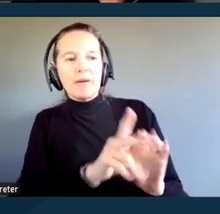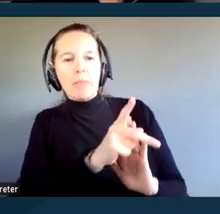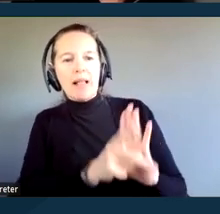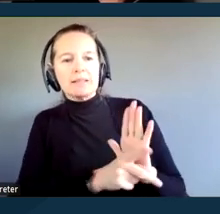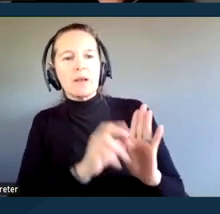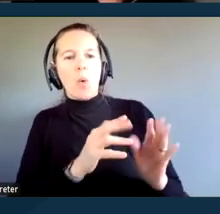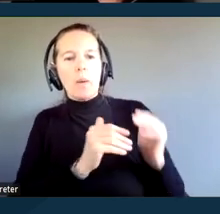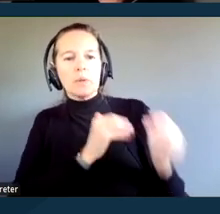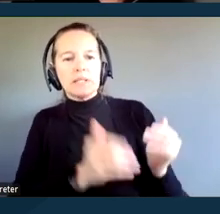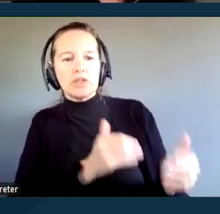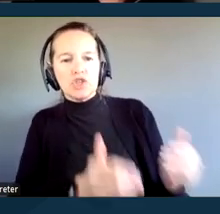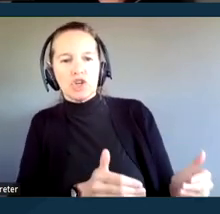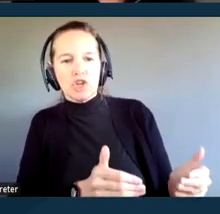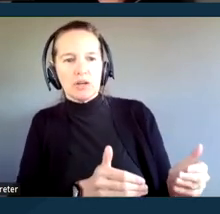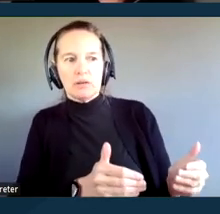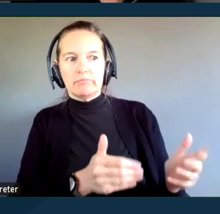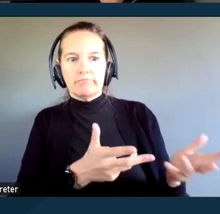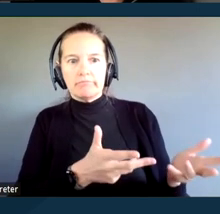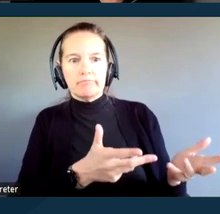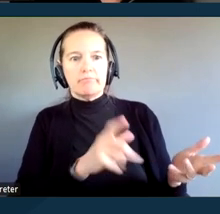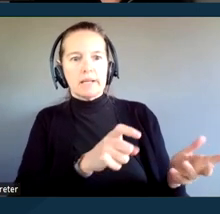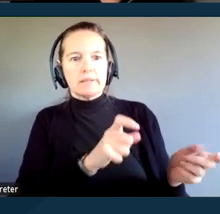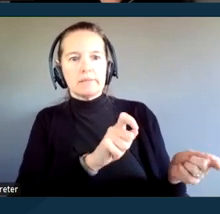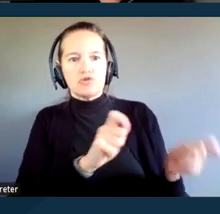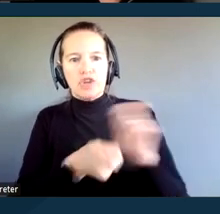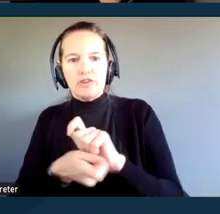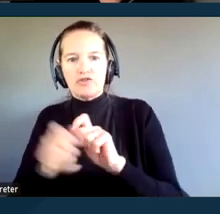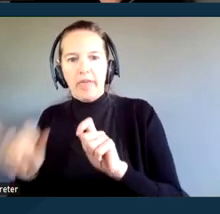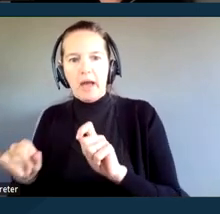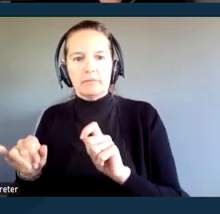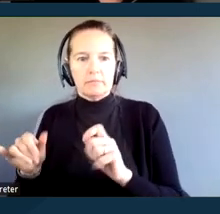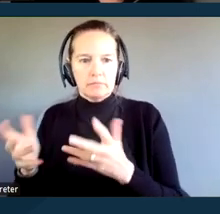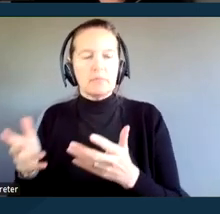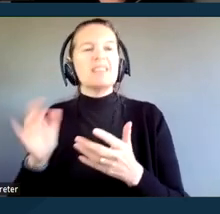that's necessary to avoid discrimination. Some examples of a change to a policy